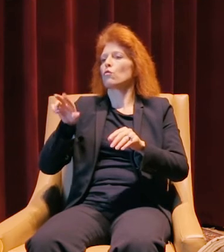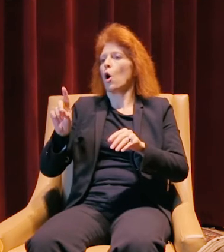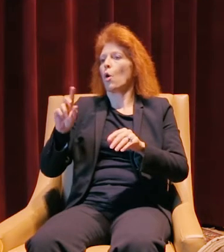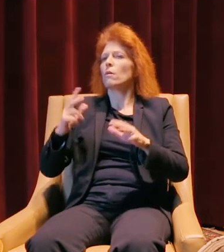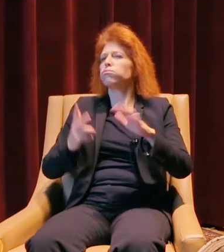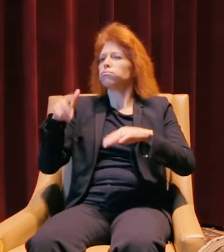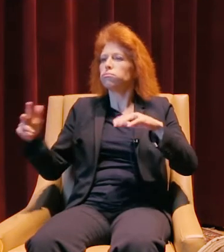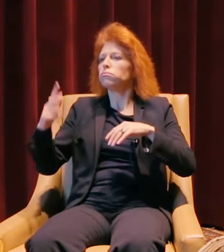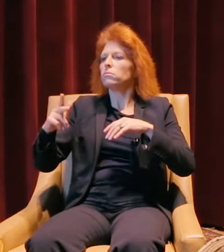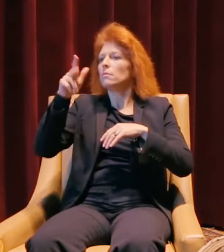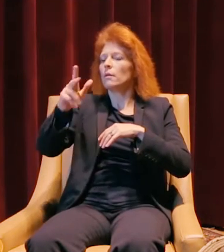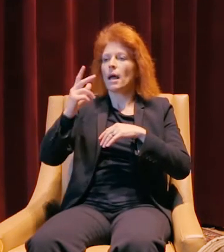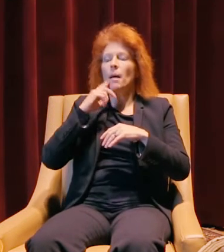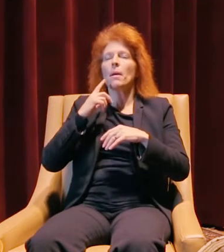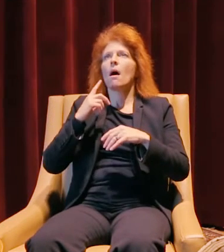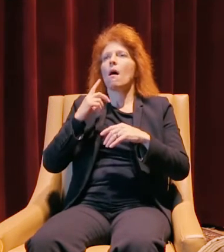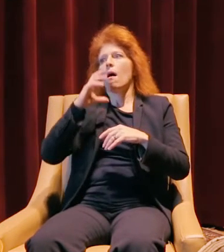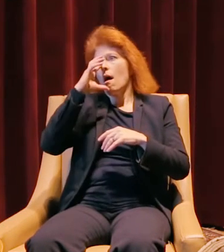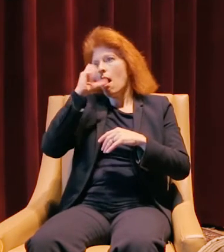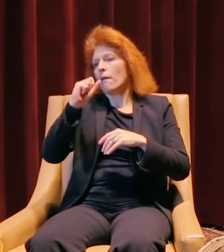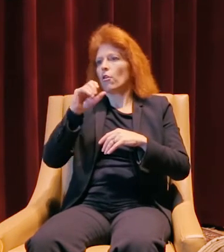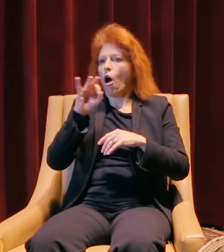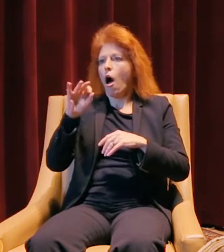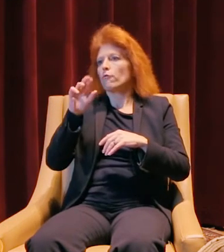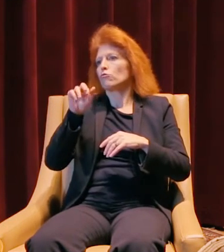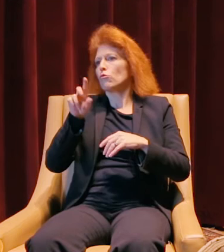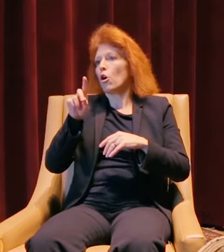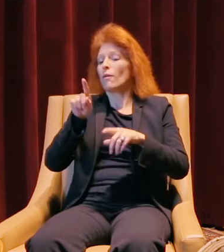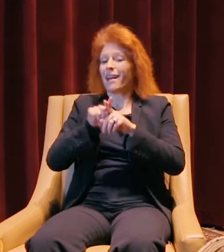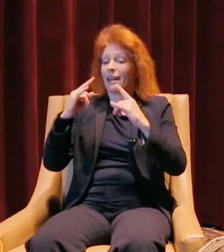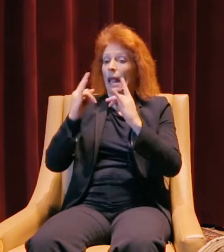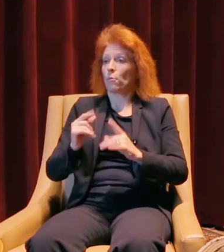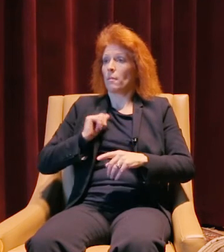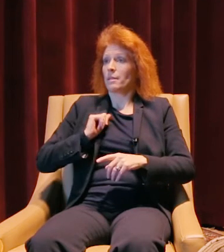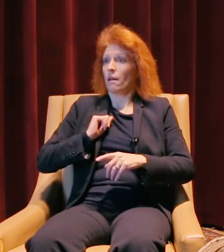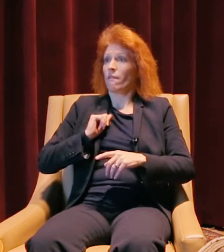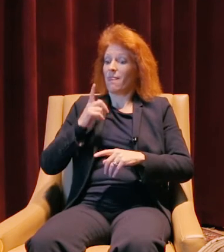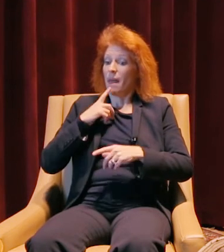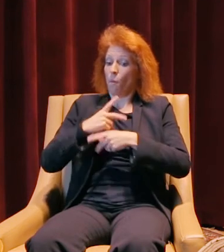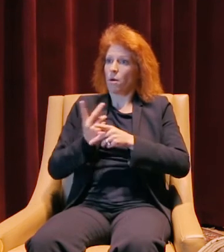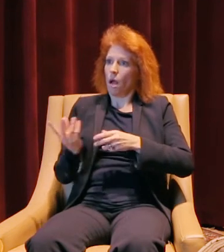I am an avid off-roader and camper, and I use the product. I use the product on my vehicles.